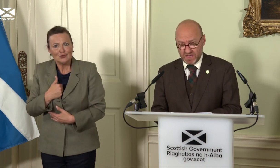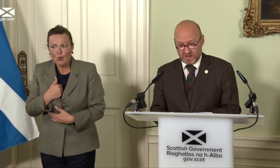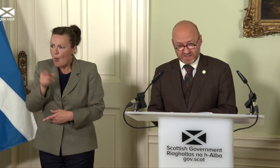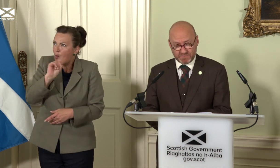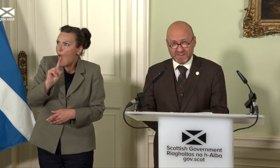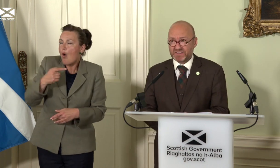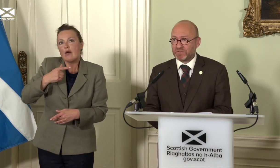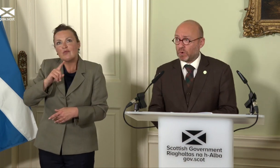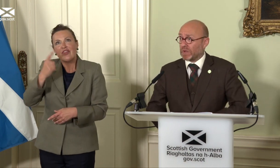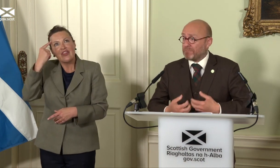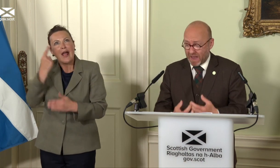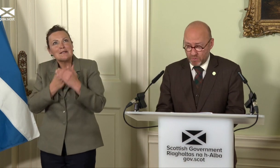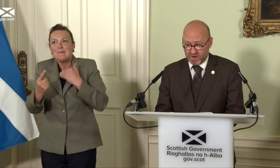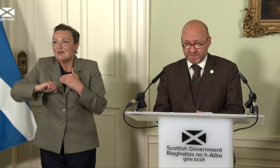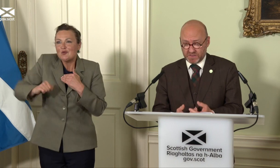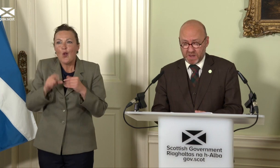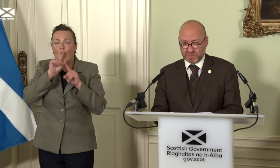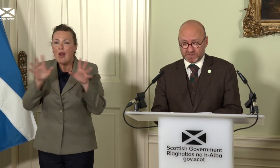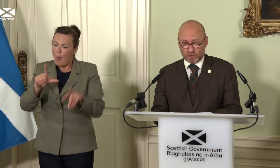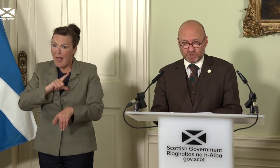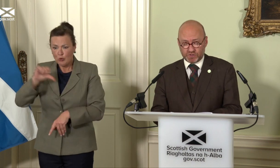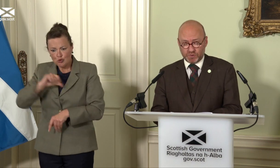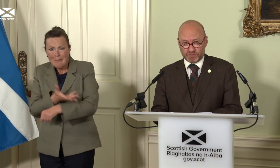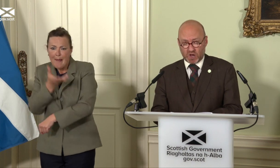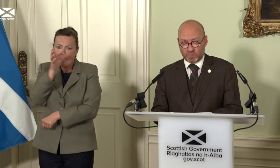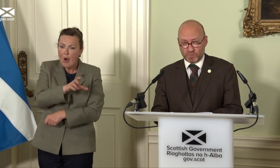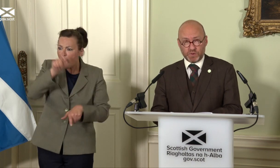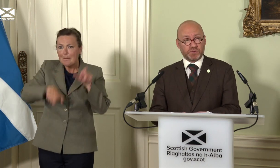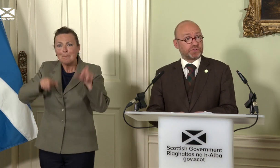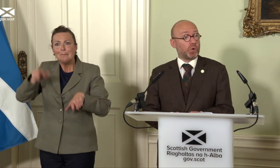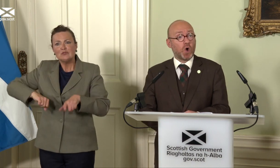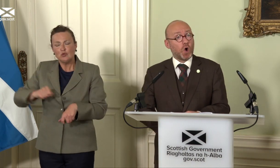of independence after all - empowering the people of Scotland to choose our own future.